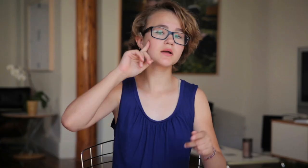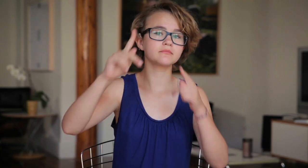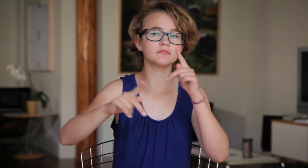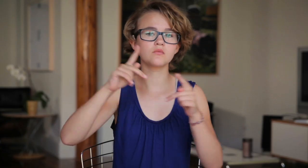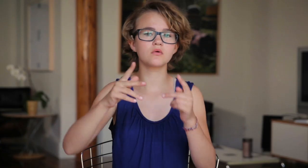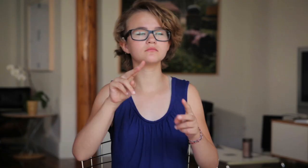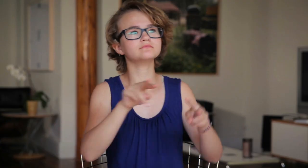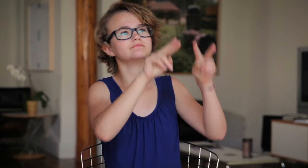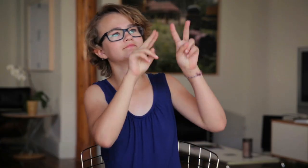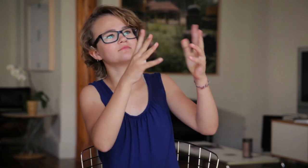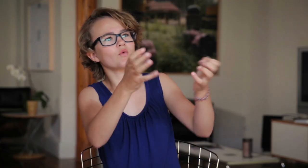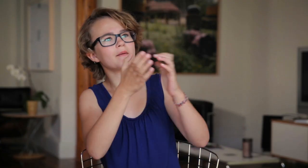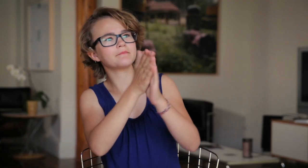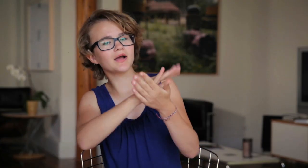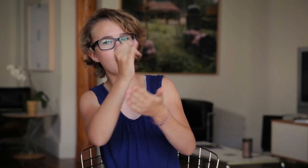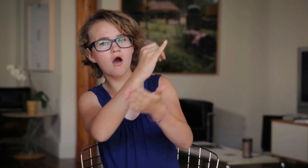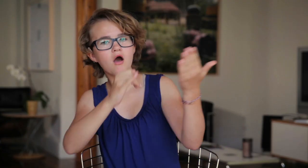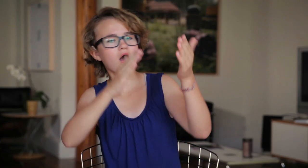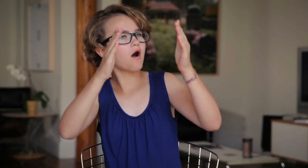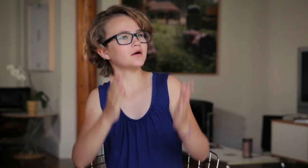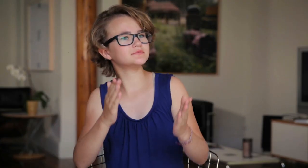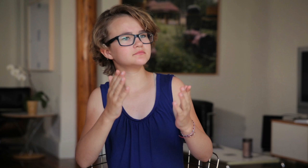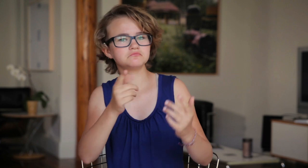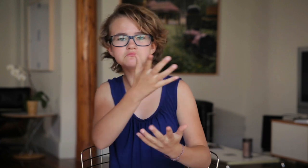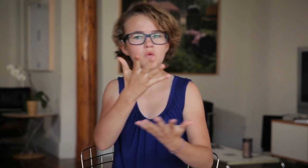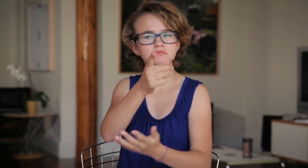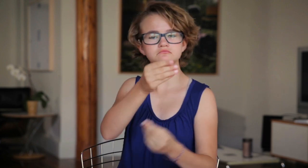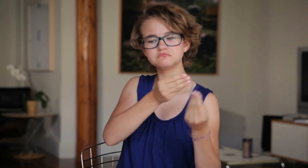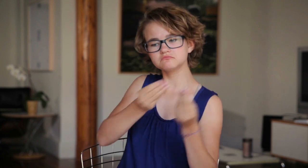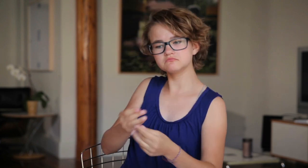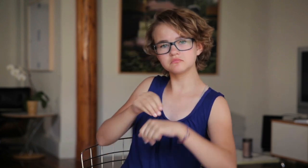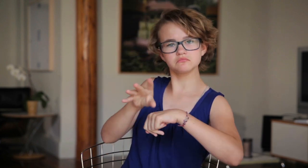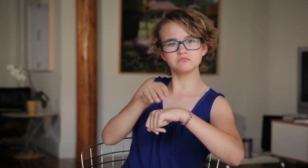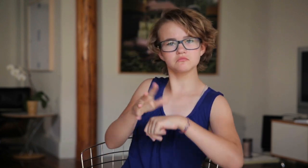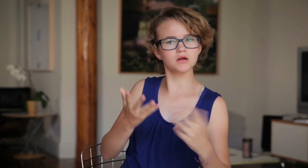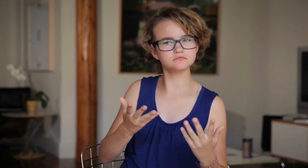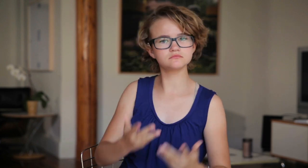What advice would you give to deaf people who become artists?